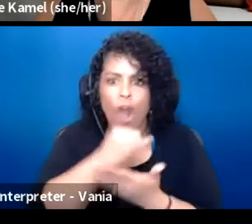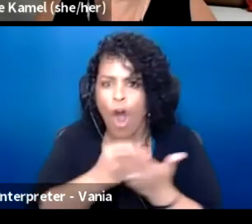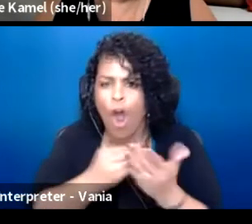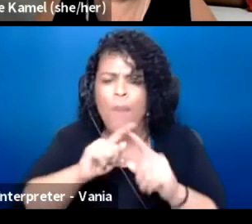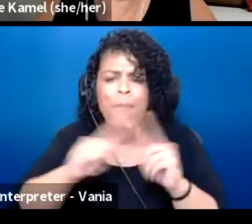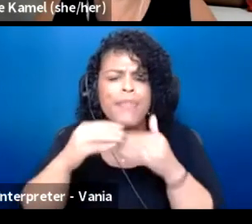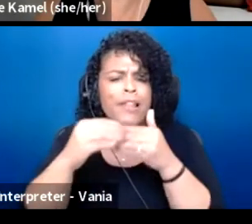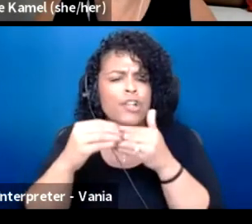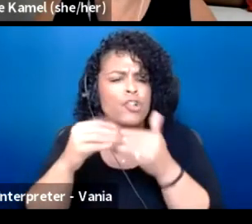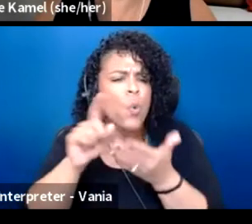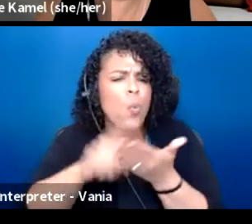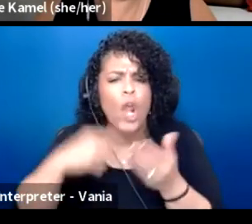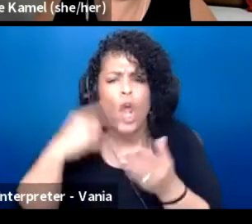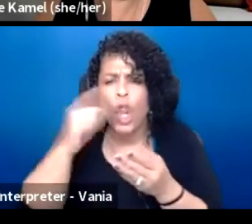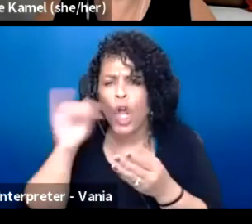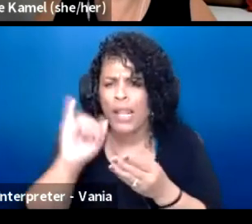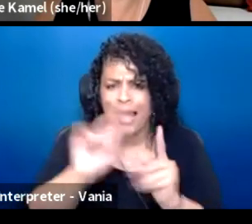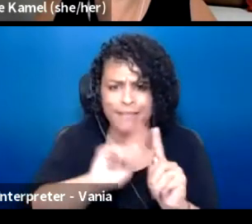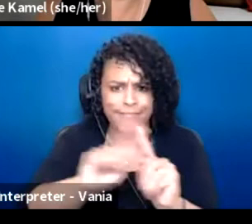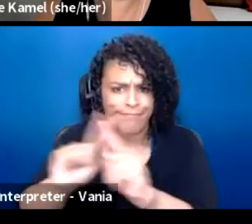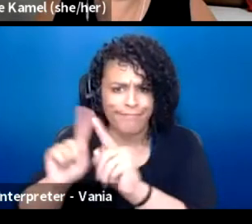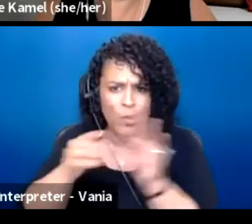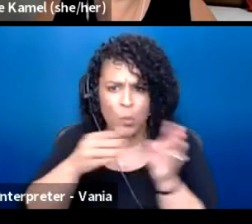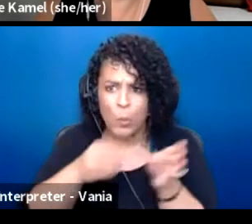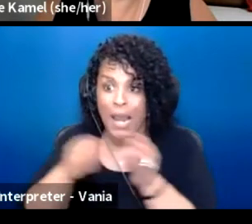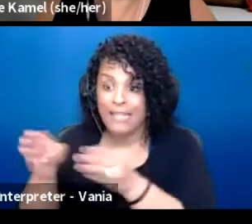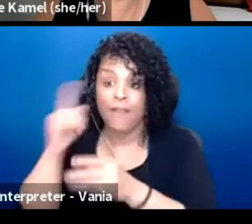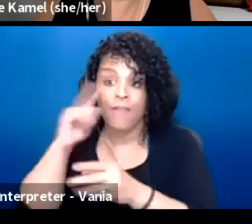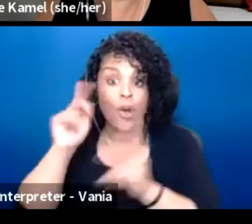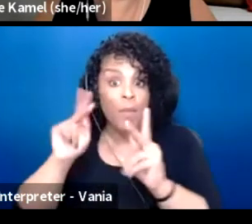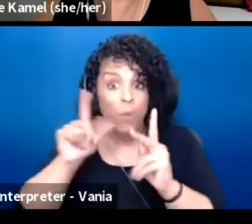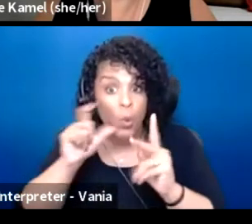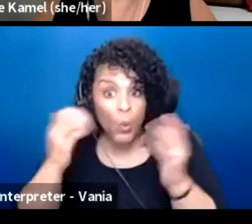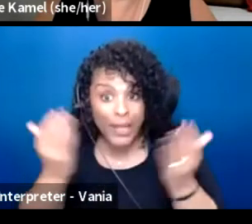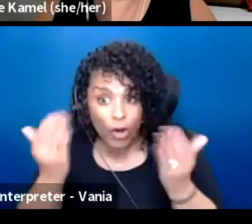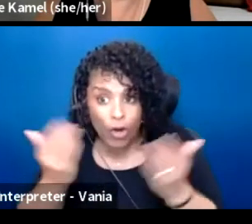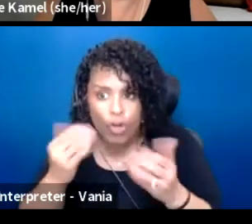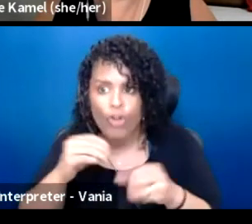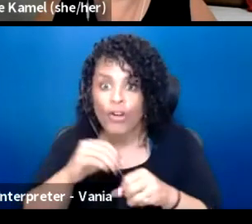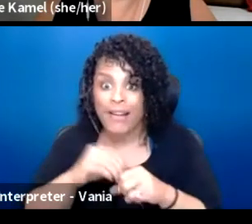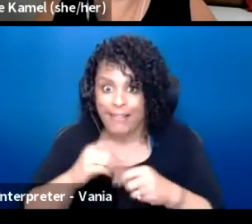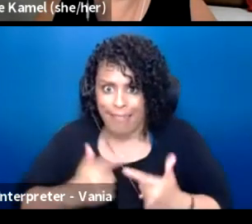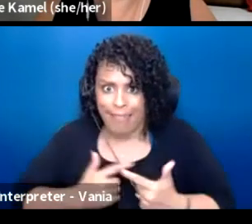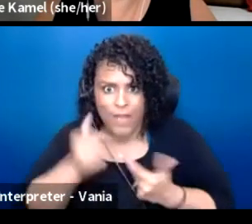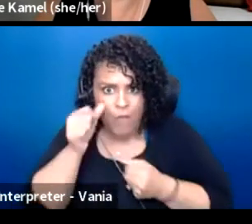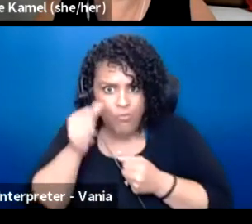and what that looks like in all various forms for the people who are here within living memory, who have not been able to get a chance,